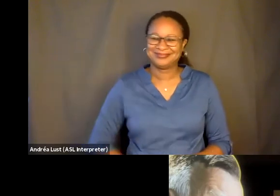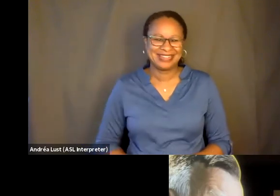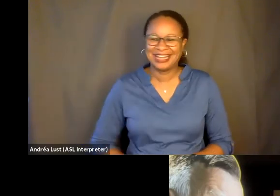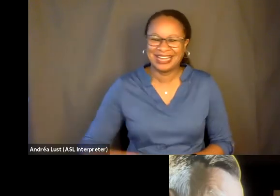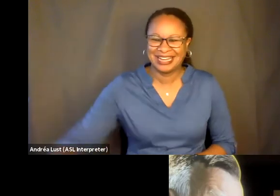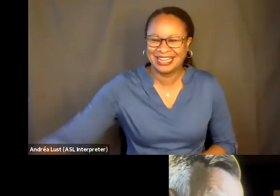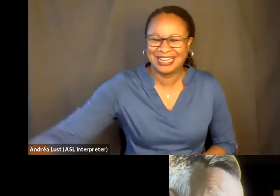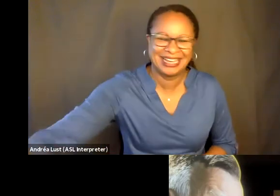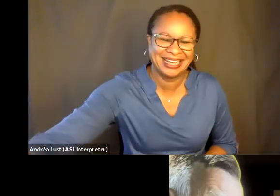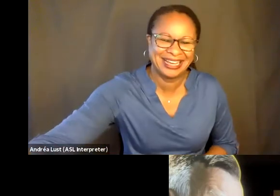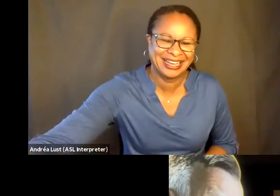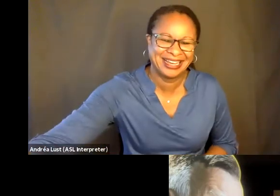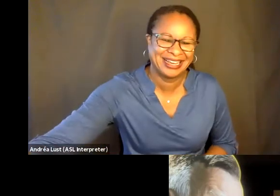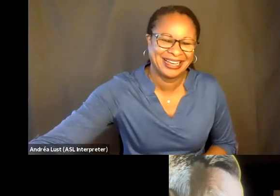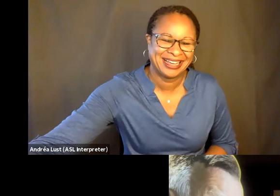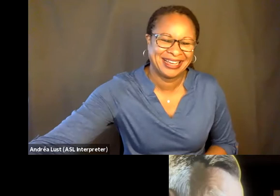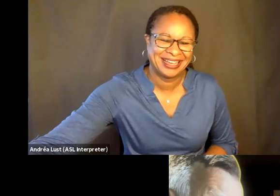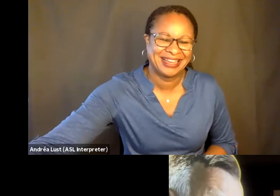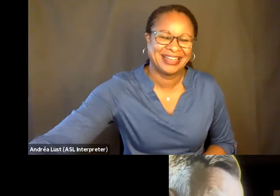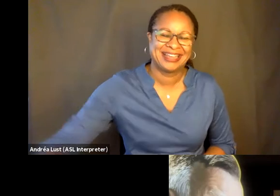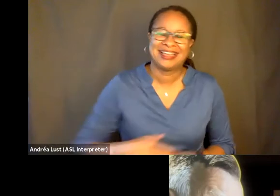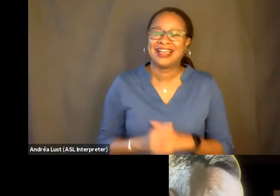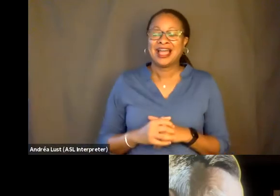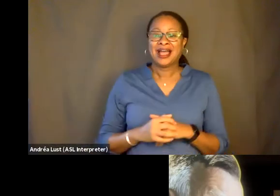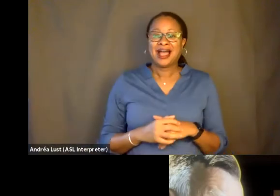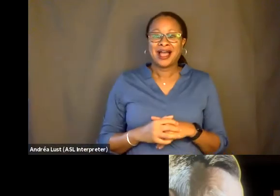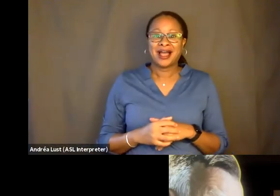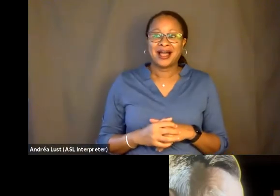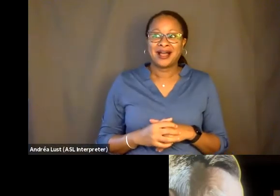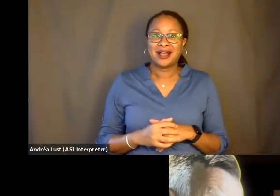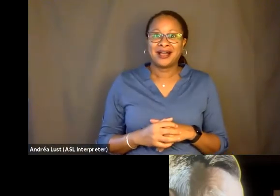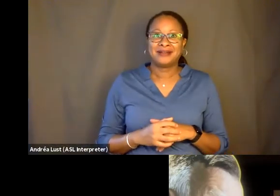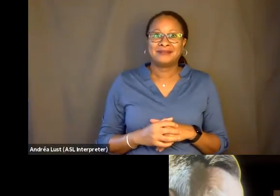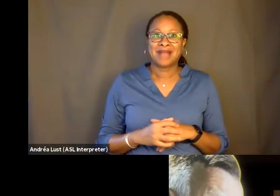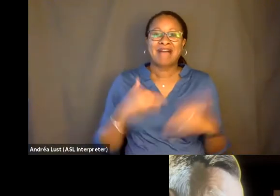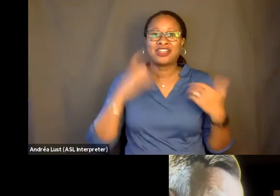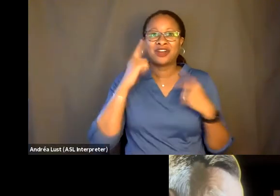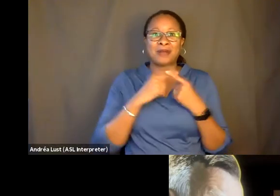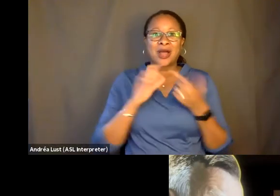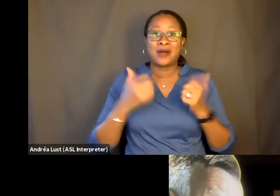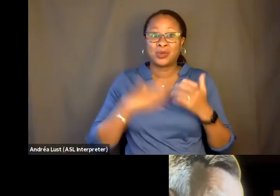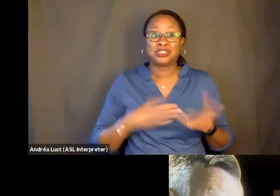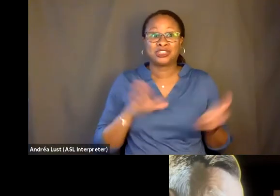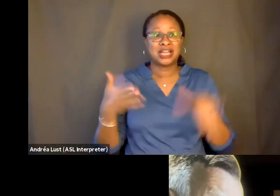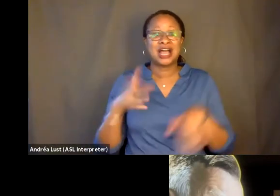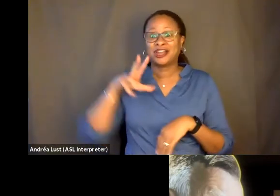She's never thought about it. Are you an if-you-die-er? Have I thought about how I wish to die?